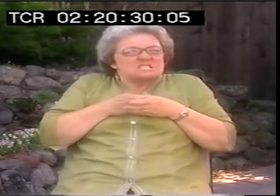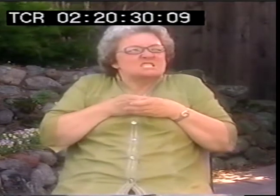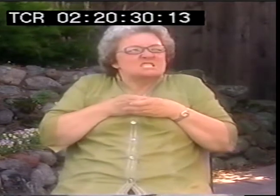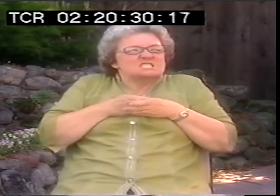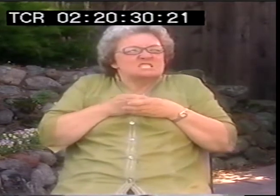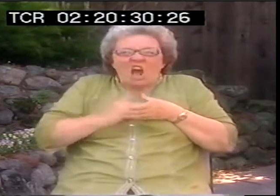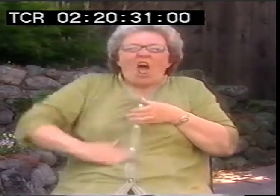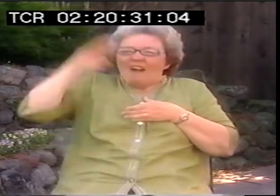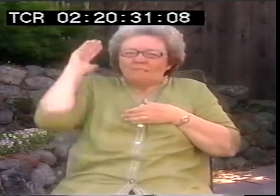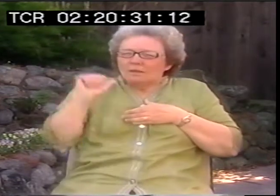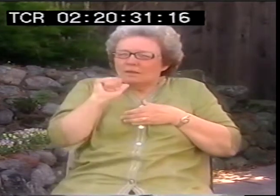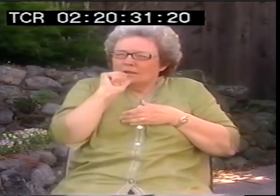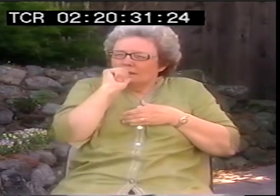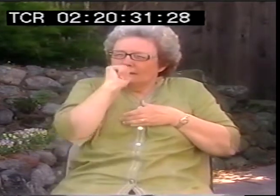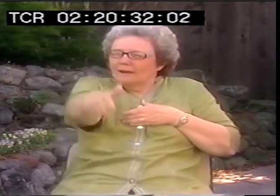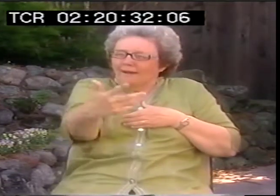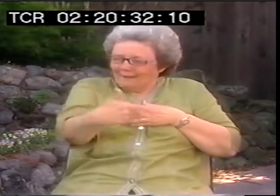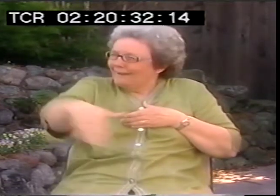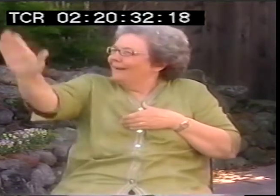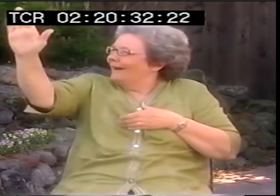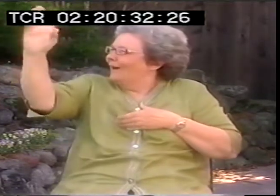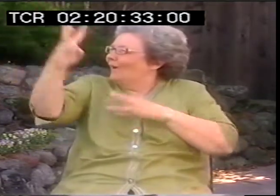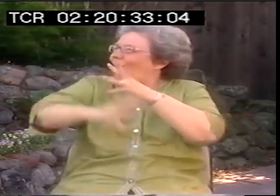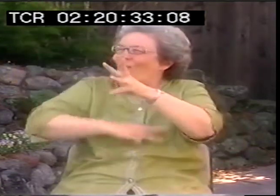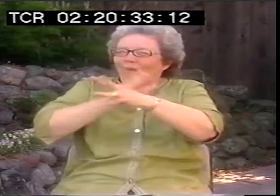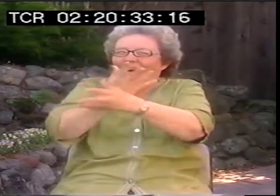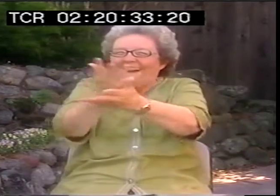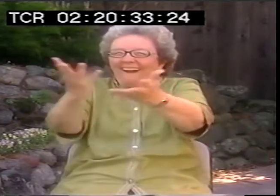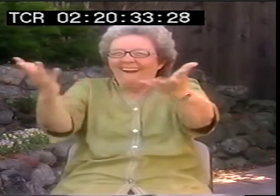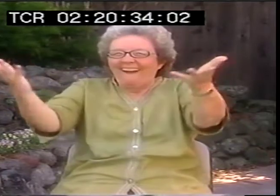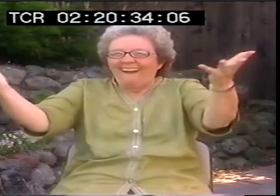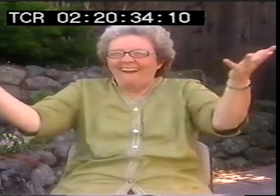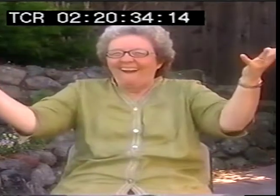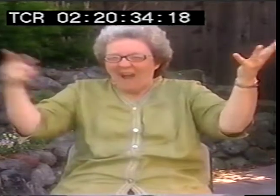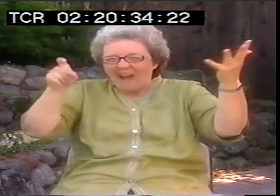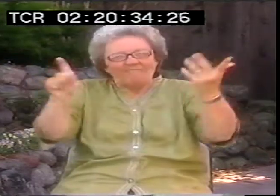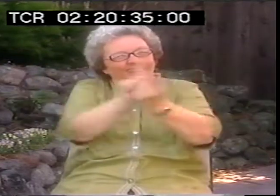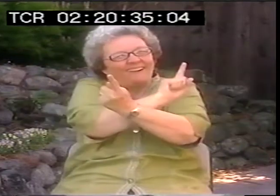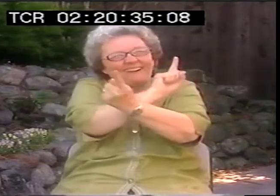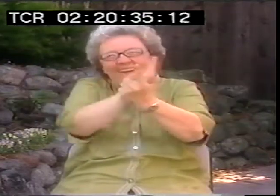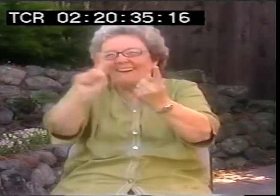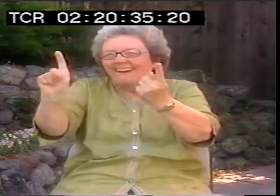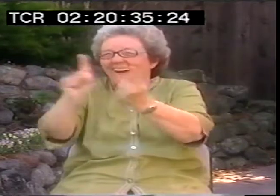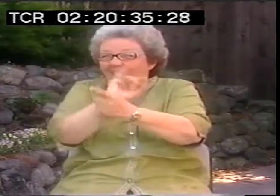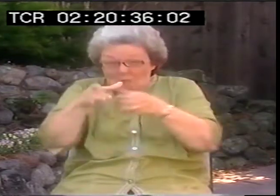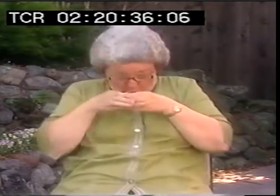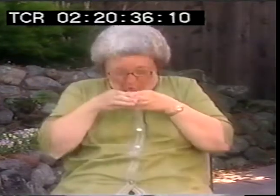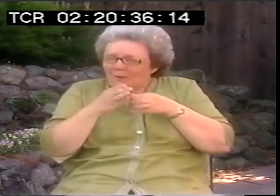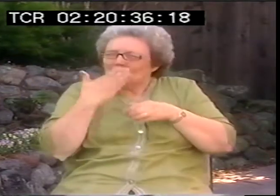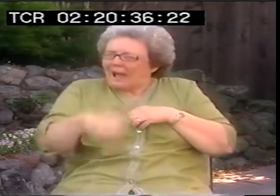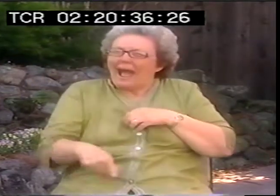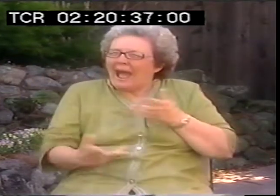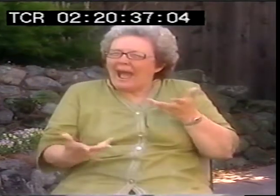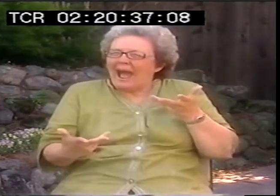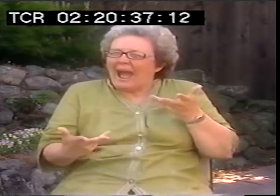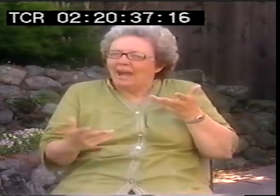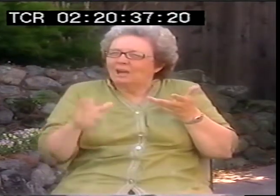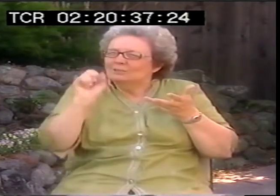I'm going to keep my kid with me for the rest of their lives? They can never go out in the world. They can never meet anybody. We're going to keep them close. It's really, really bad.